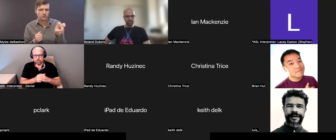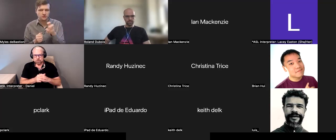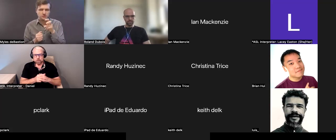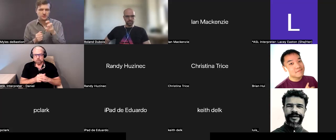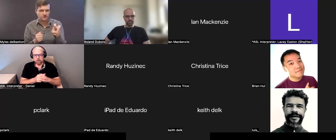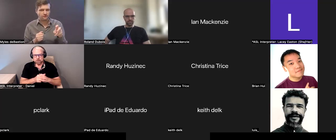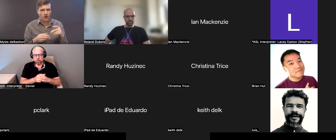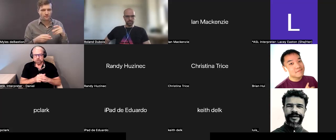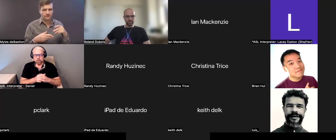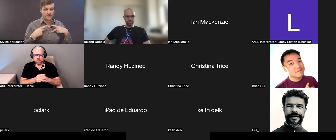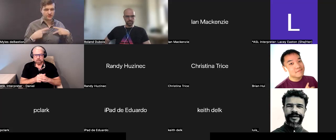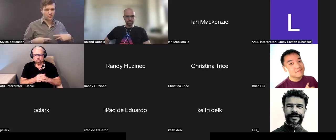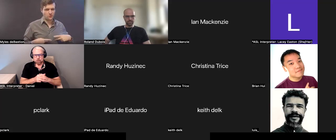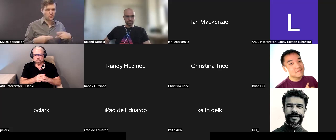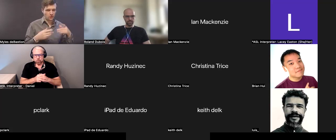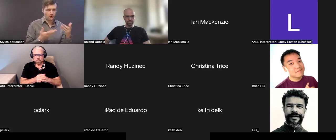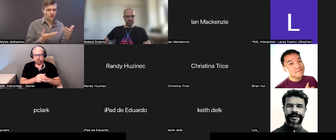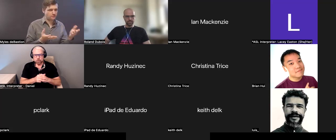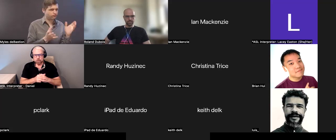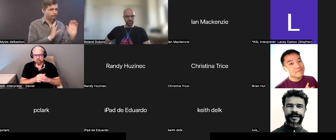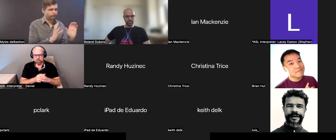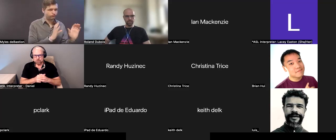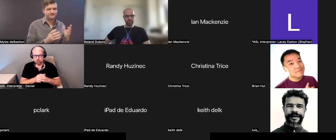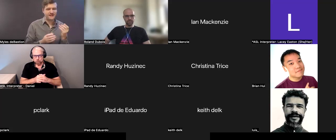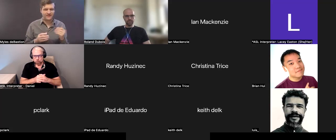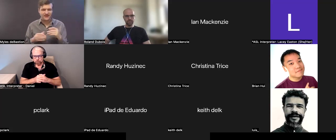streamlined switching back and forth between the two -- the physical portion,